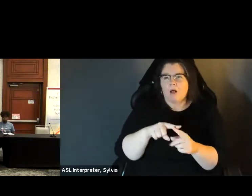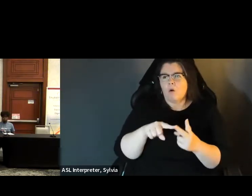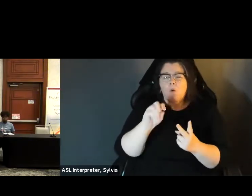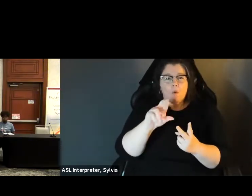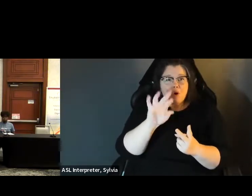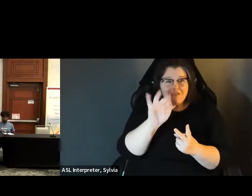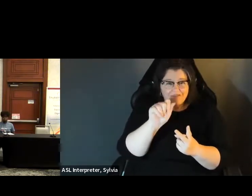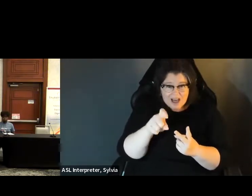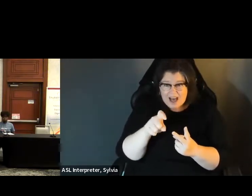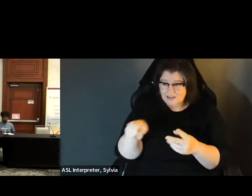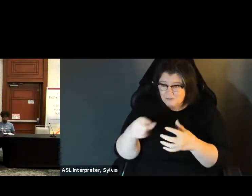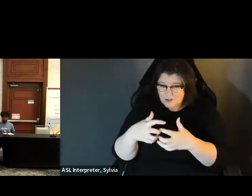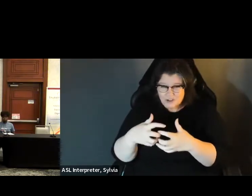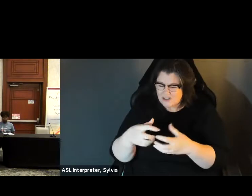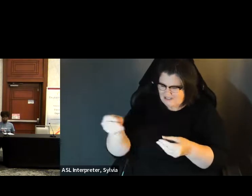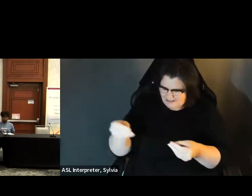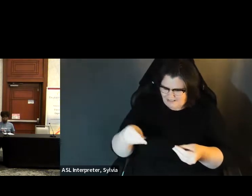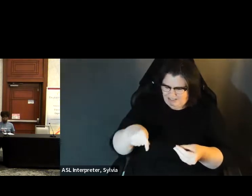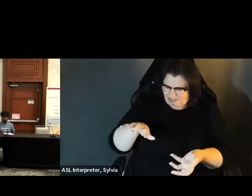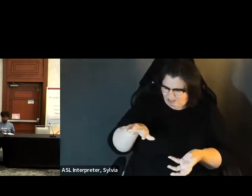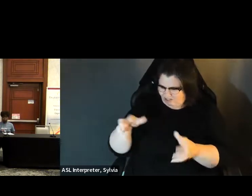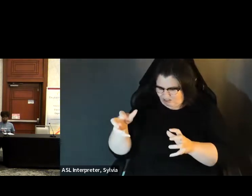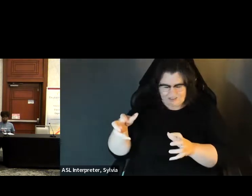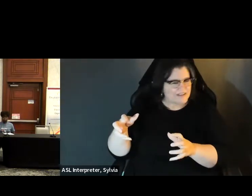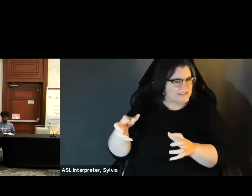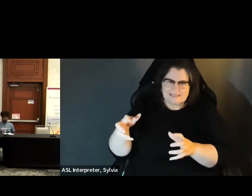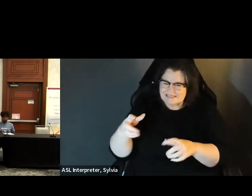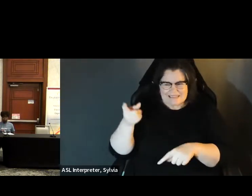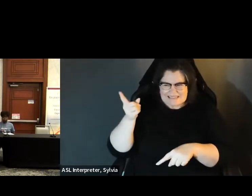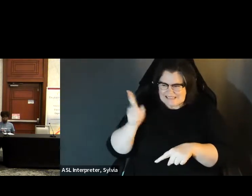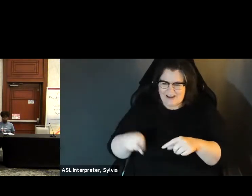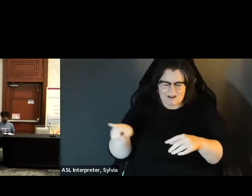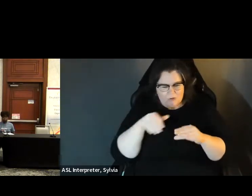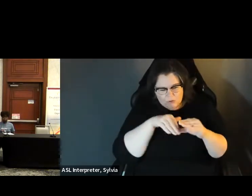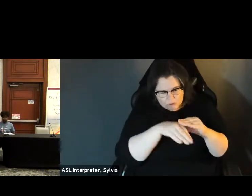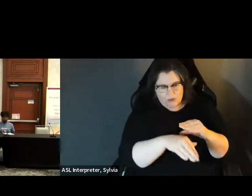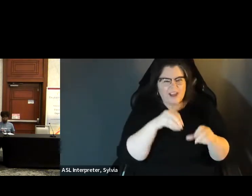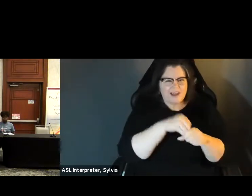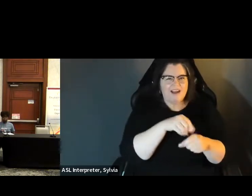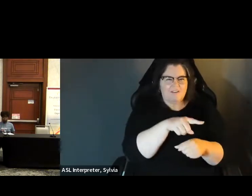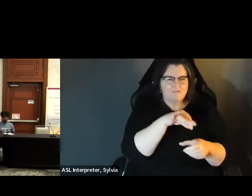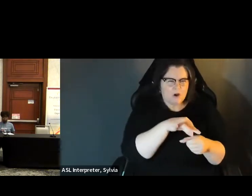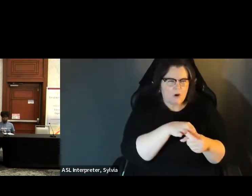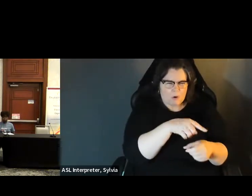We test our equipment in advance again in a public setting, to ensure that the machines are counting the vote as marked by the voter, and then if a ballot needs to be on it's called recreate, it because some ballot so we receive become physically damaged in the mail, or like a fact spout. That's returned. physically damaged in the mail or like a fax ballot that 's returned, we can't put that through our voting equipment